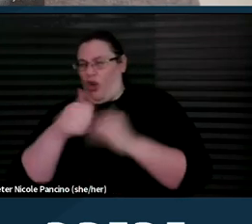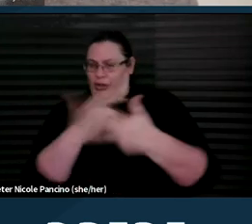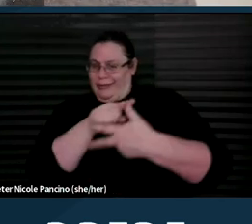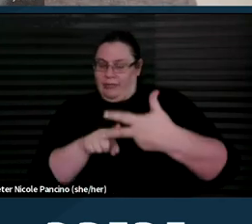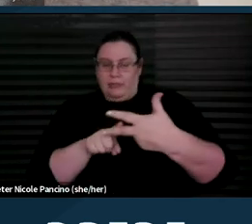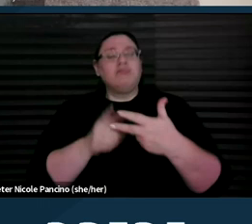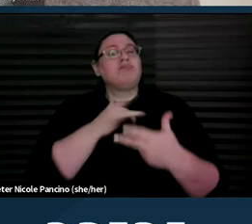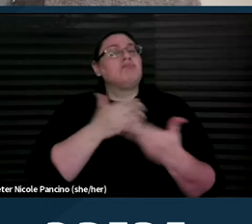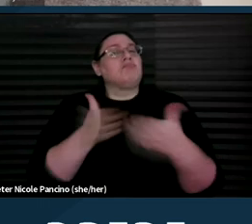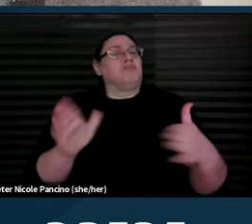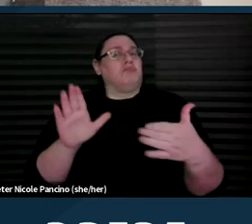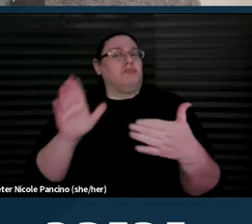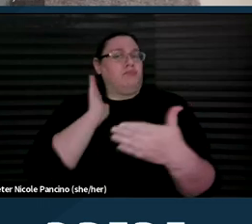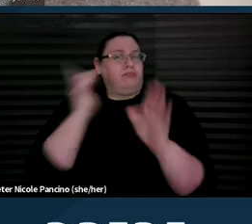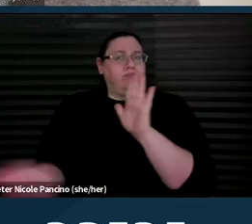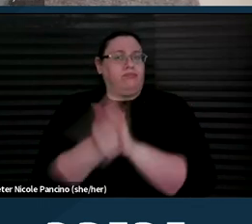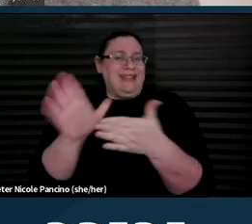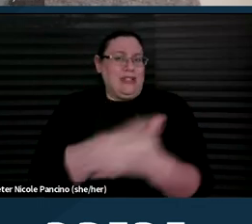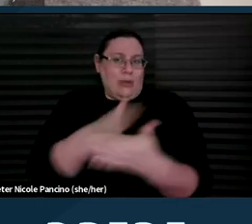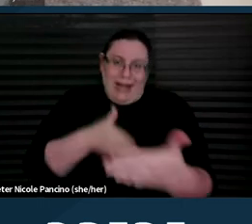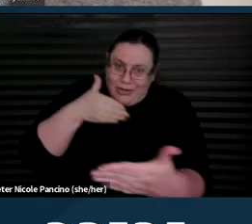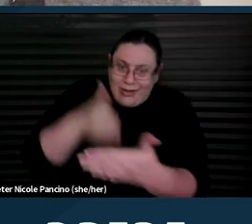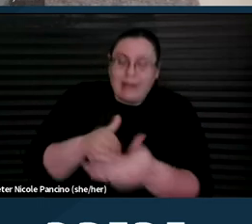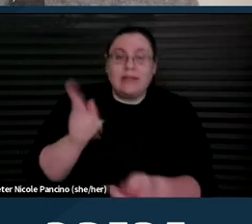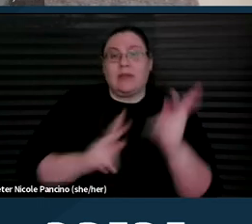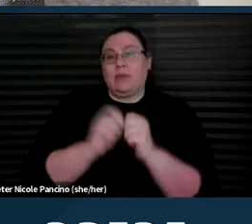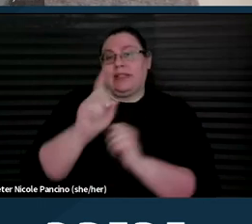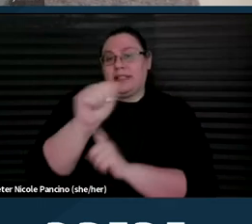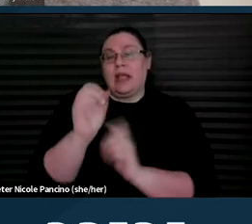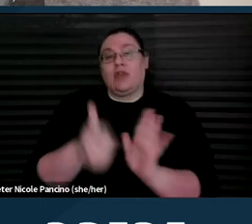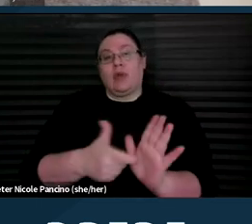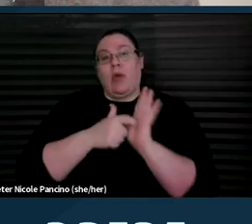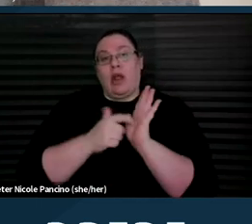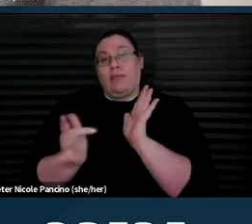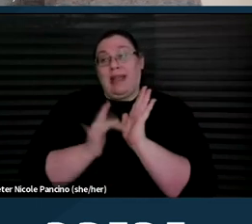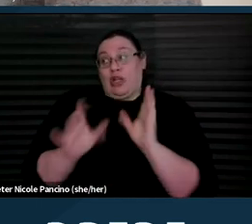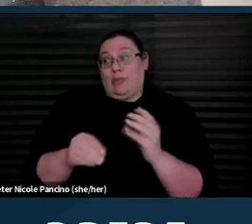discrimination against people with disabilities and require medical providers to make their services